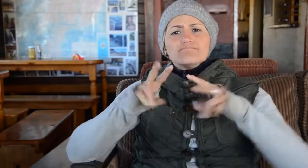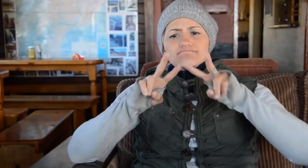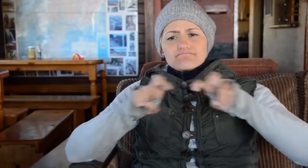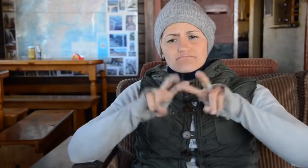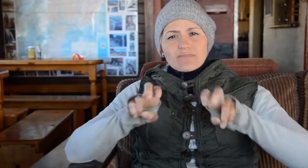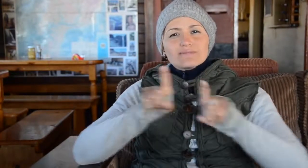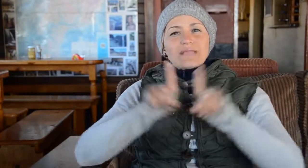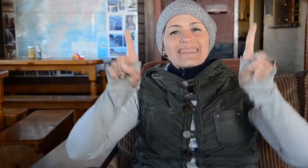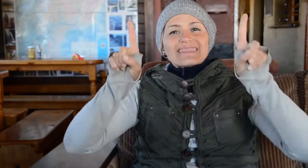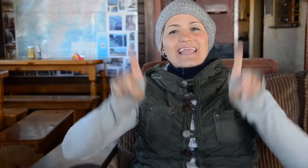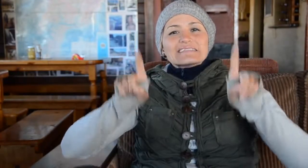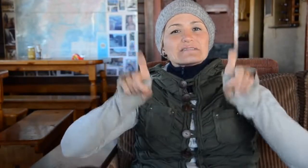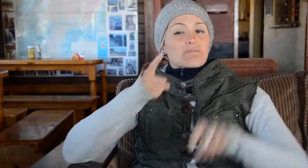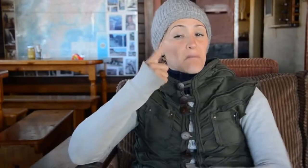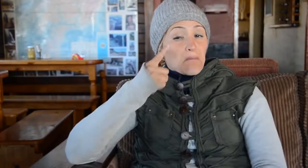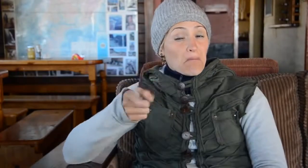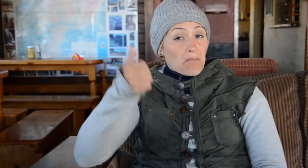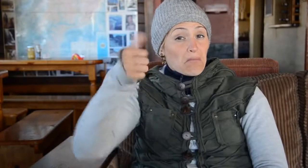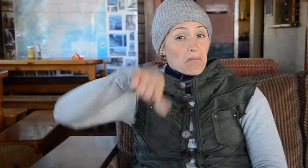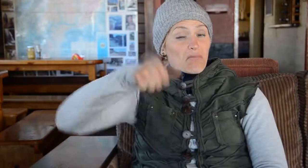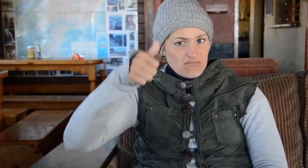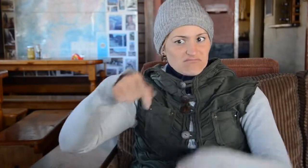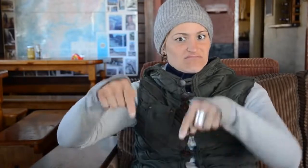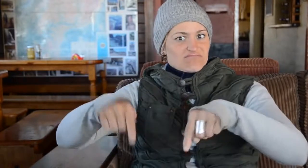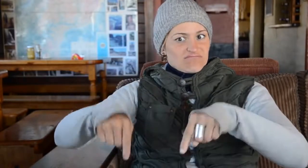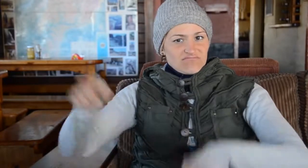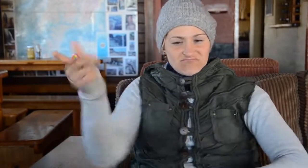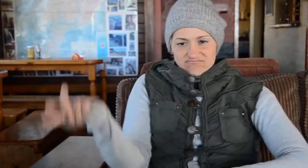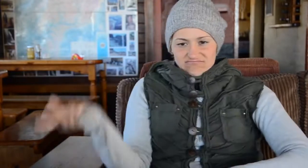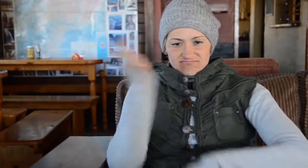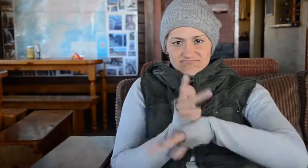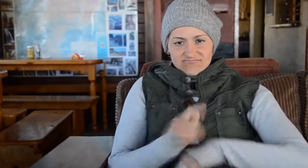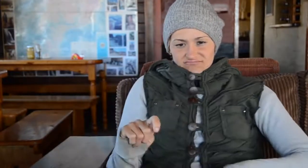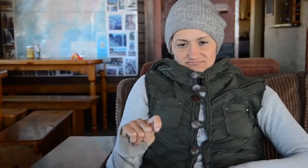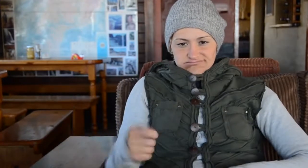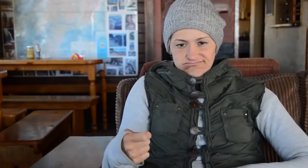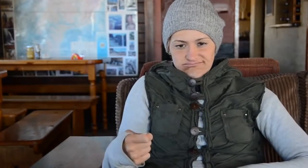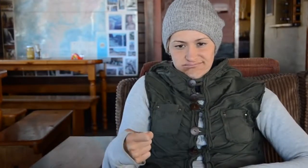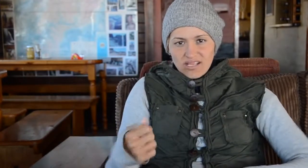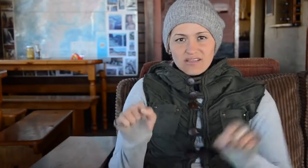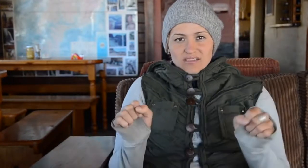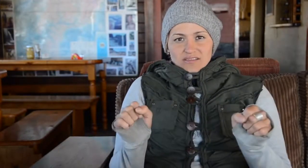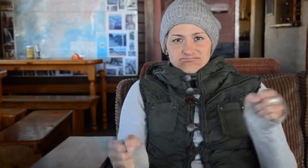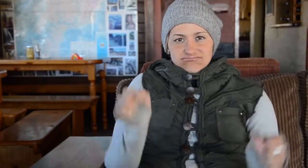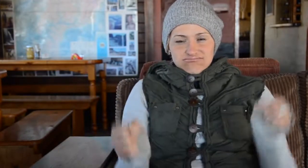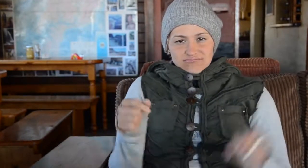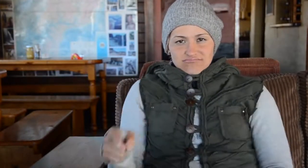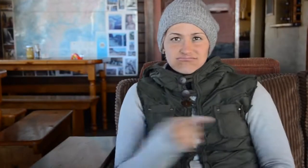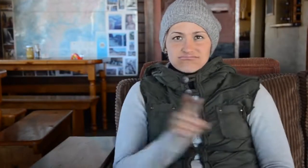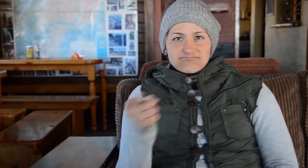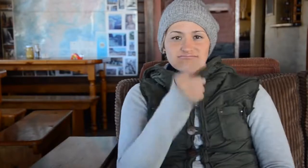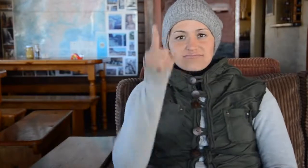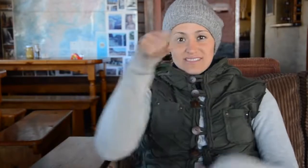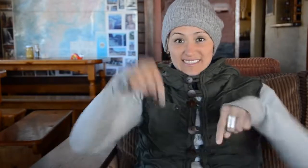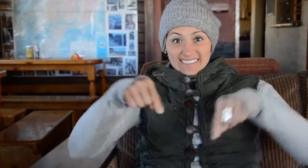They would use Sani Pass as a site